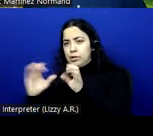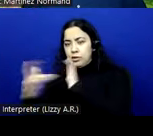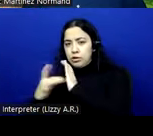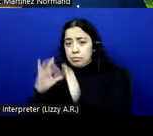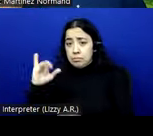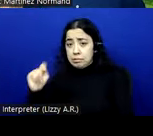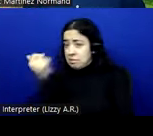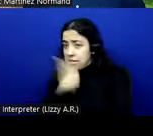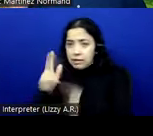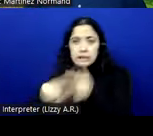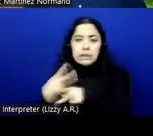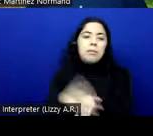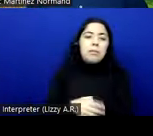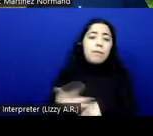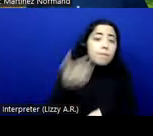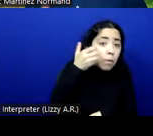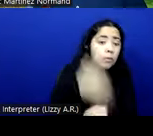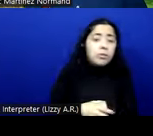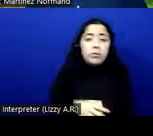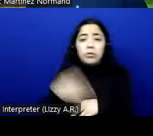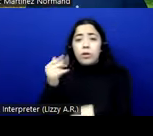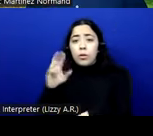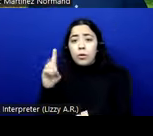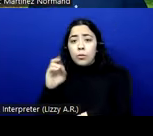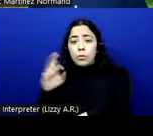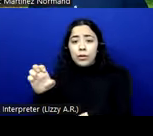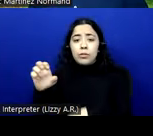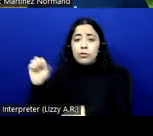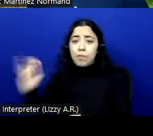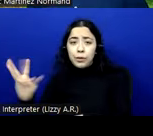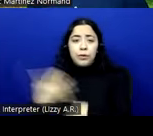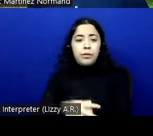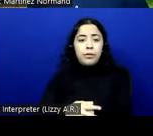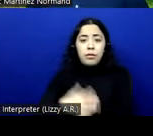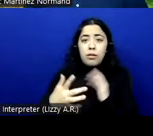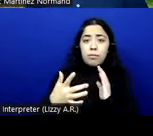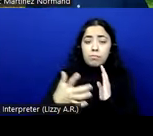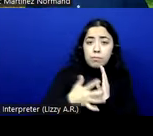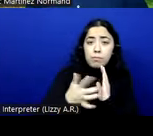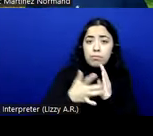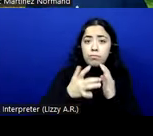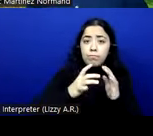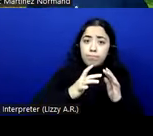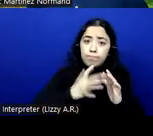to software, to electronic documents, to anything. So this one section, 5.1 about